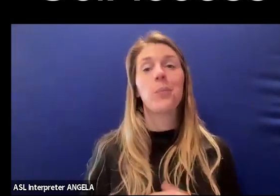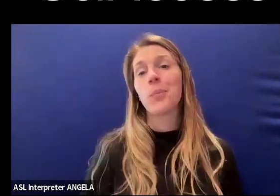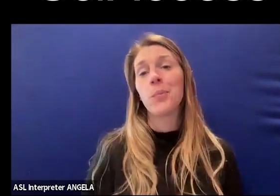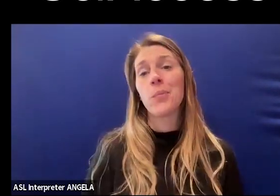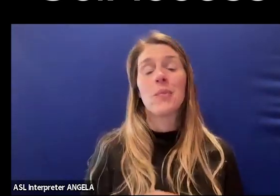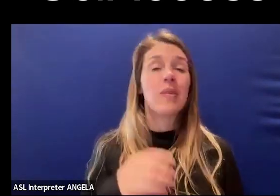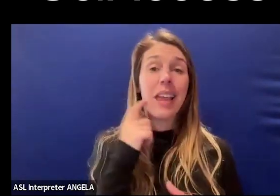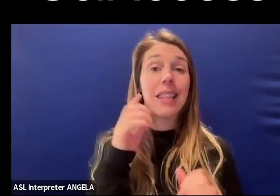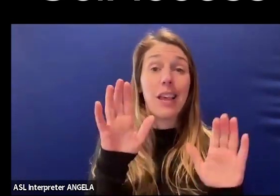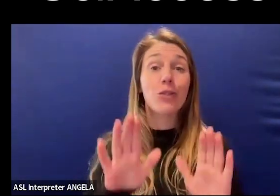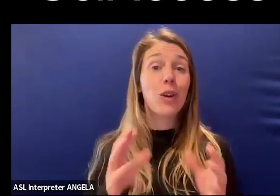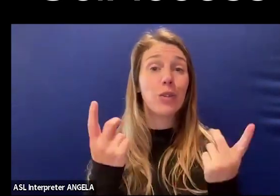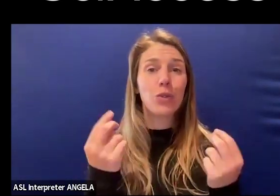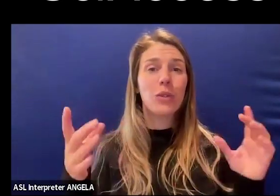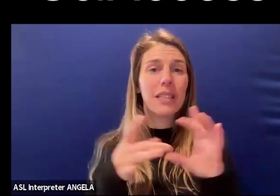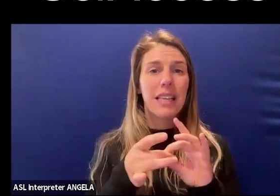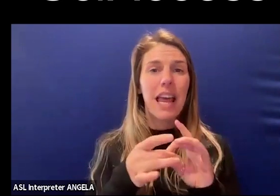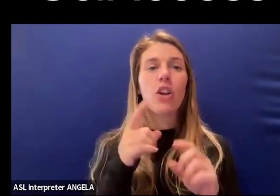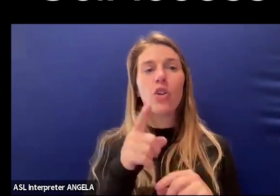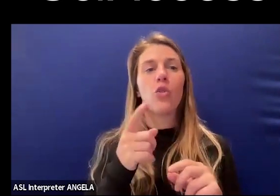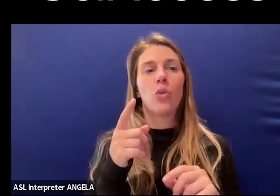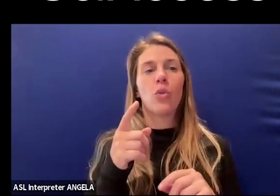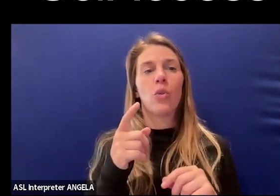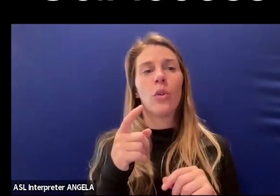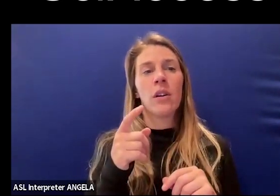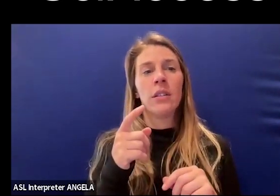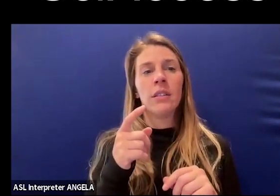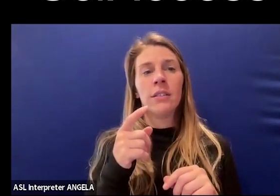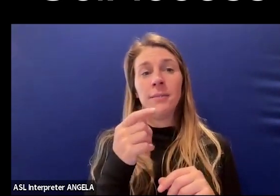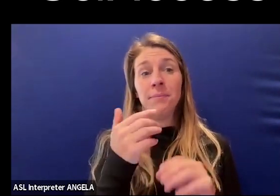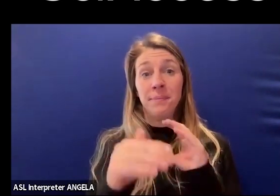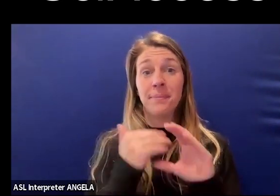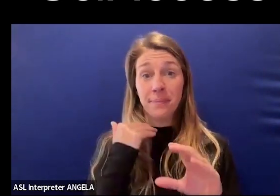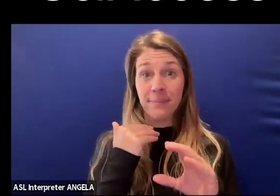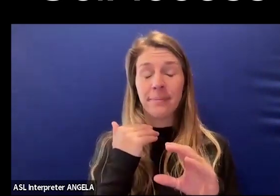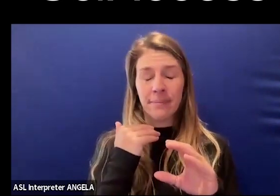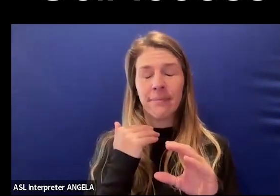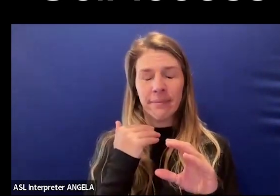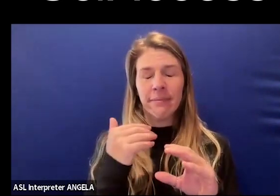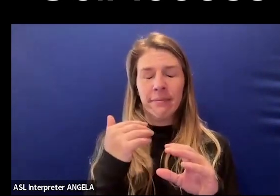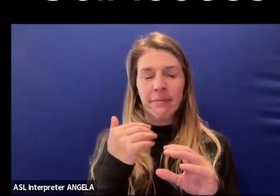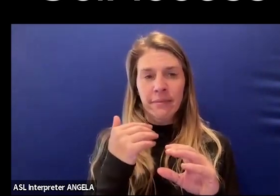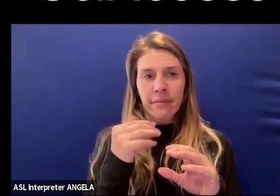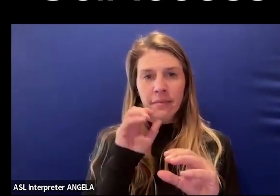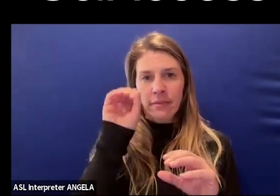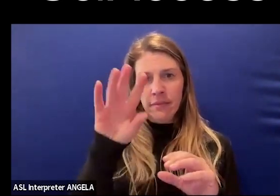I think a great way to connect with us would just be to get an email contact so you have our email, send a note to us,